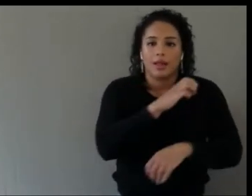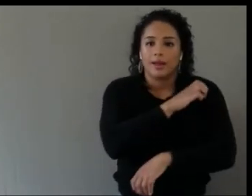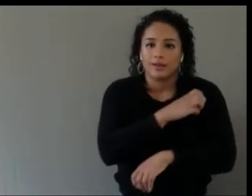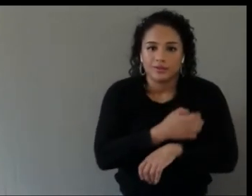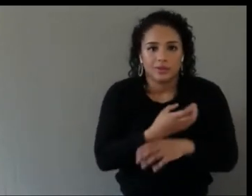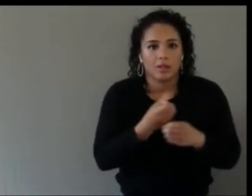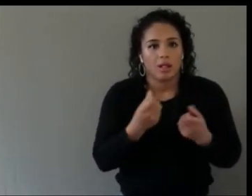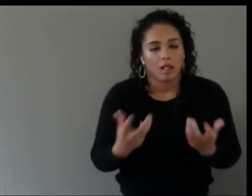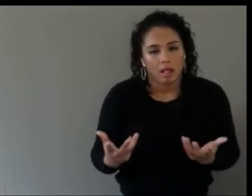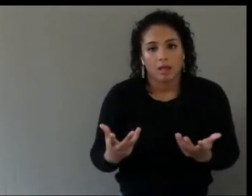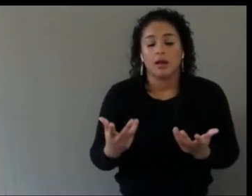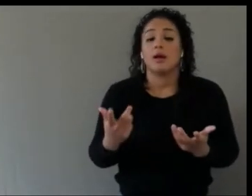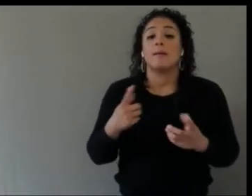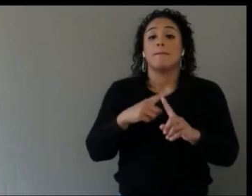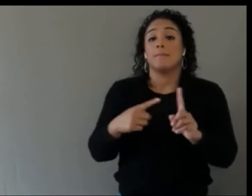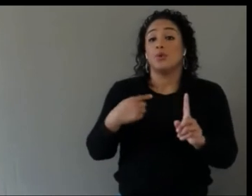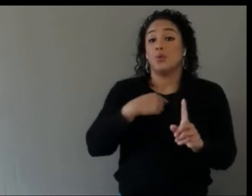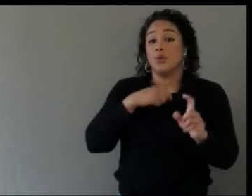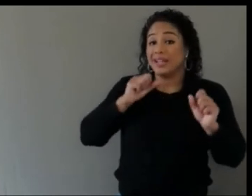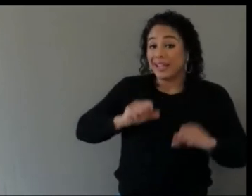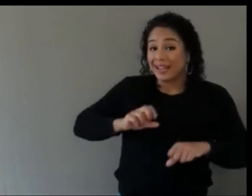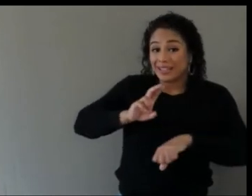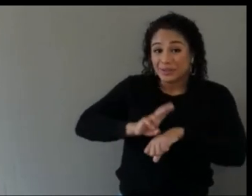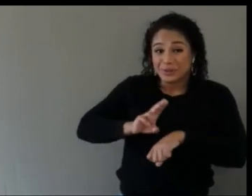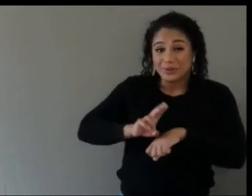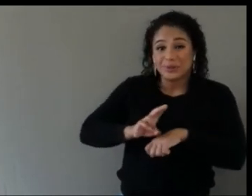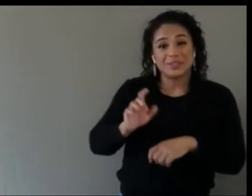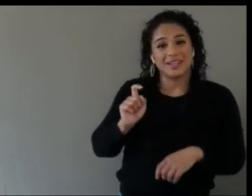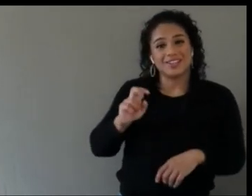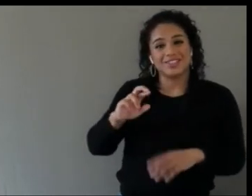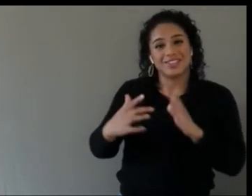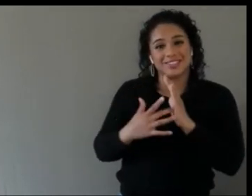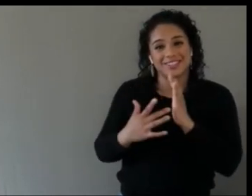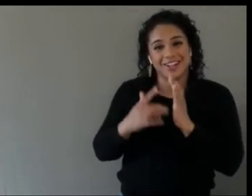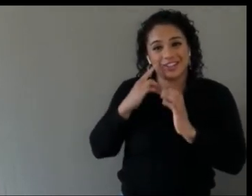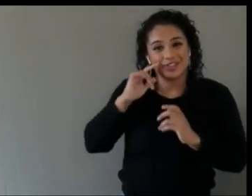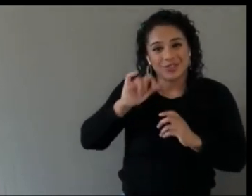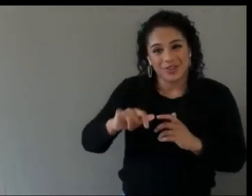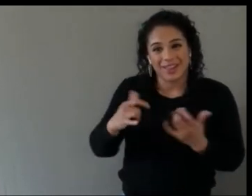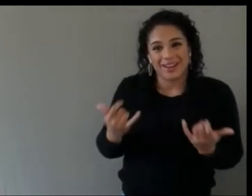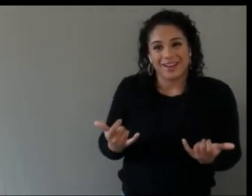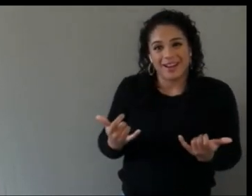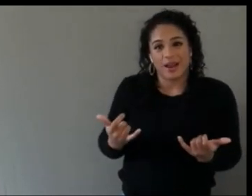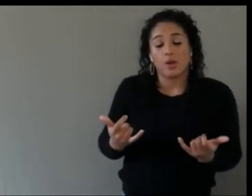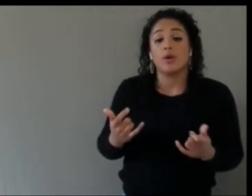for that. I know there's been a huge amount of use cases developing in that area, and that's where I'd go looking